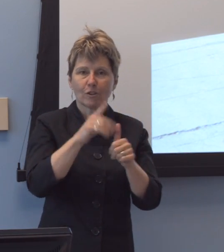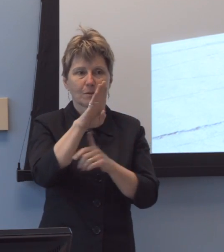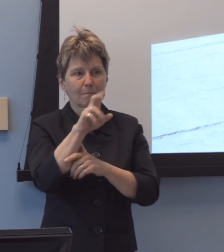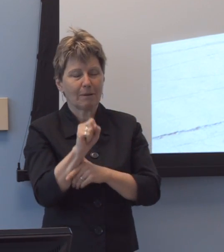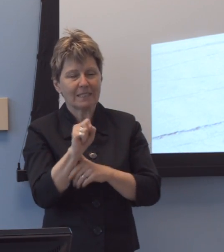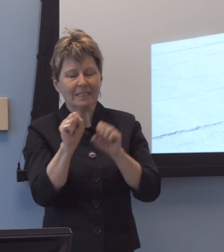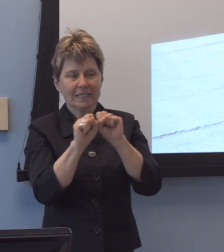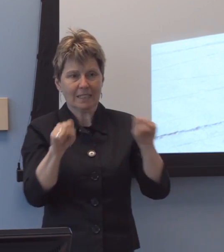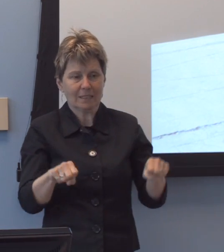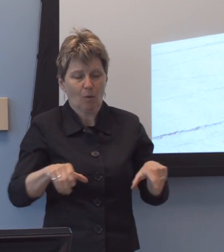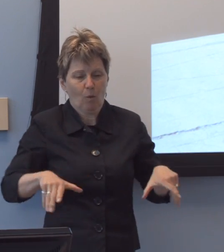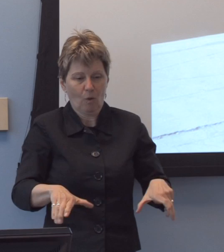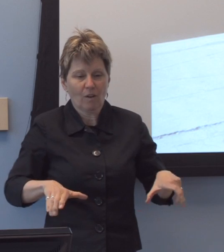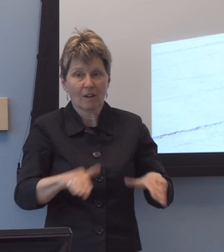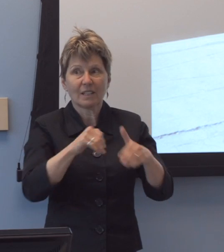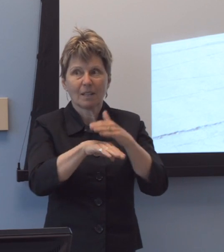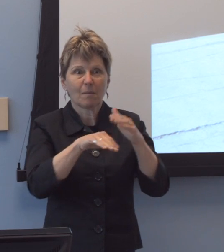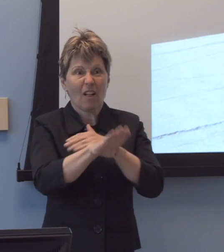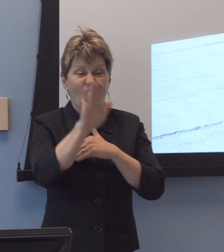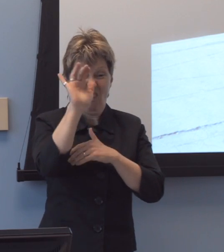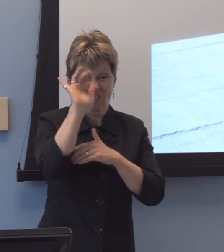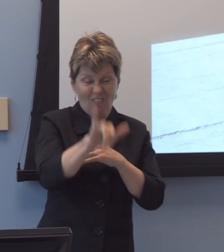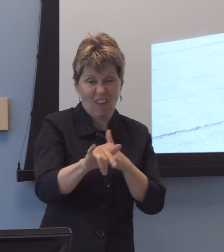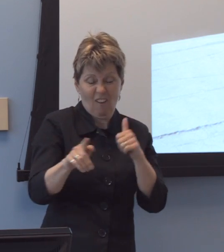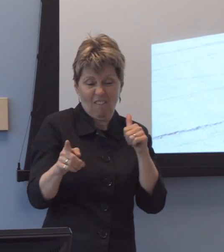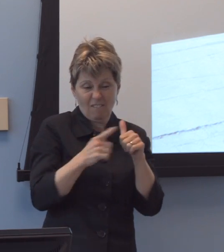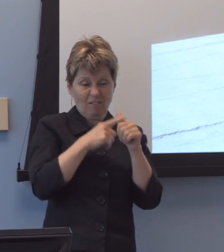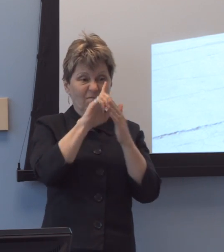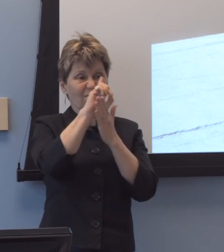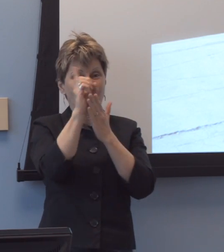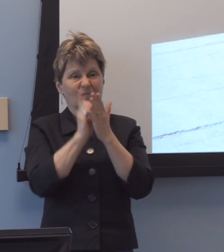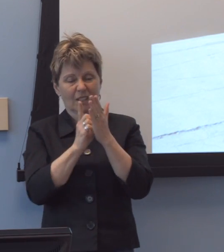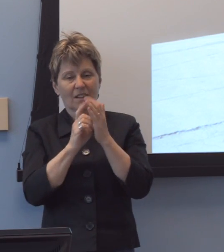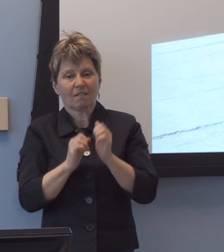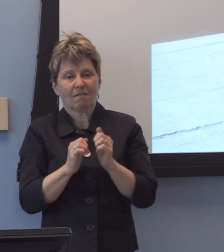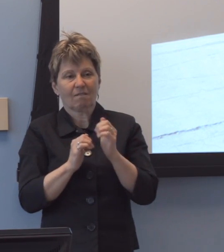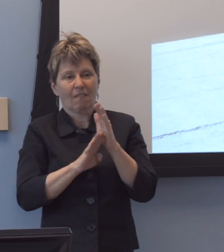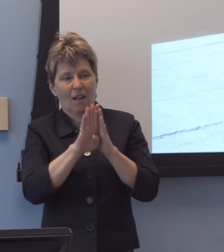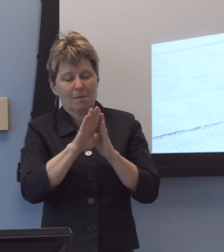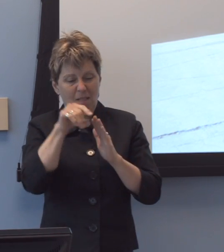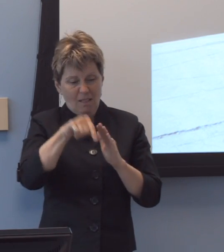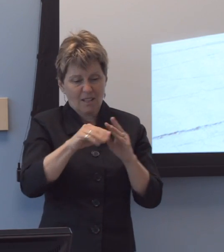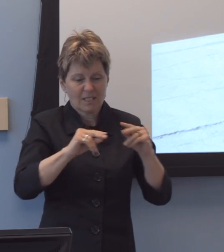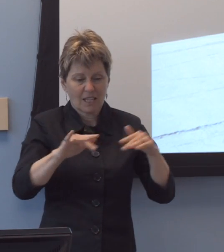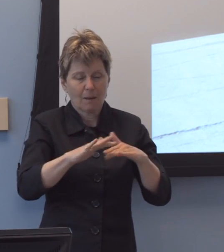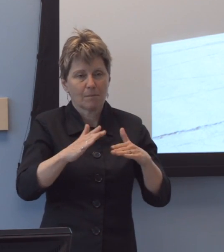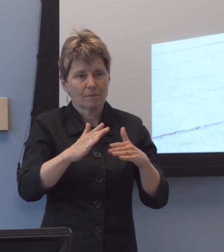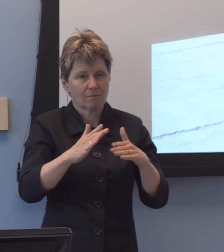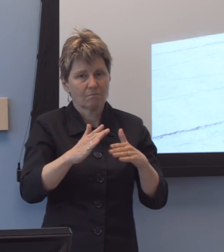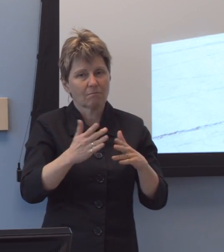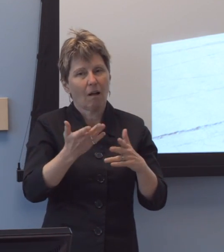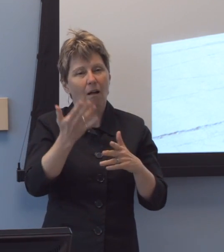the prototype of that system was developed and implemented on campus long, again, before the ADA had any requirement